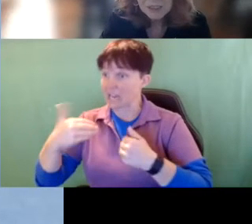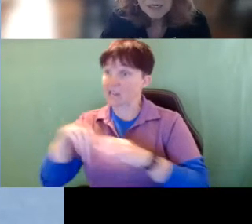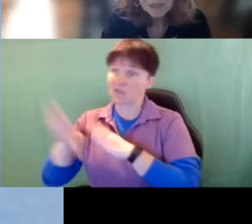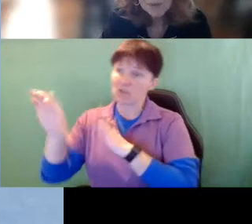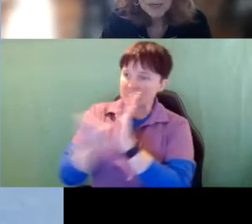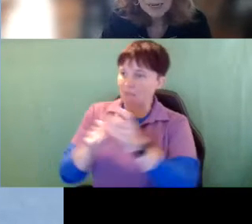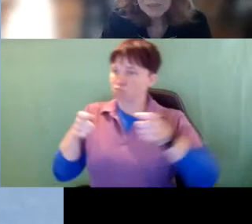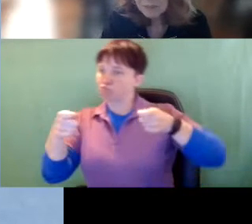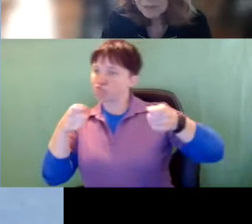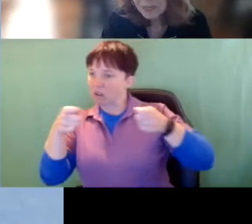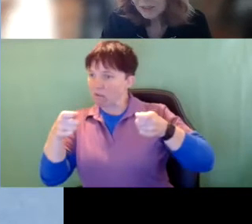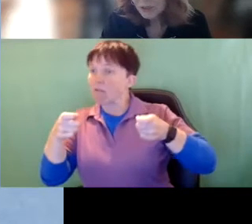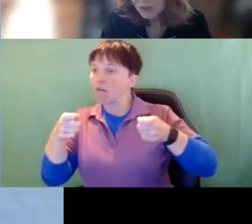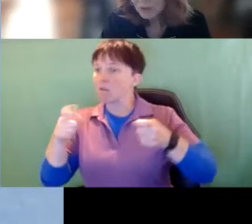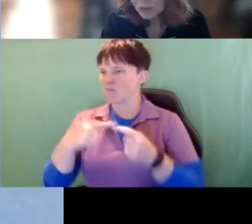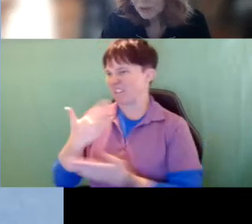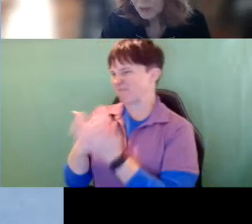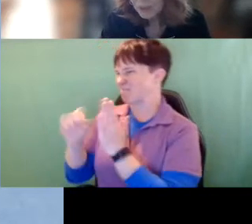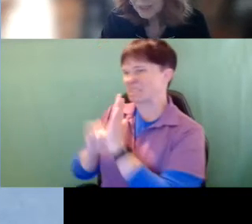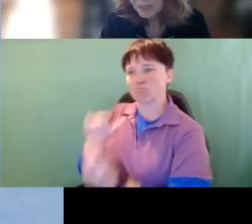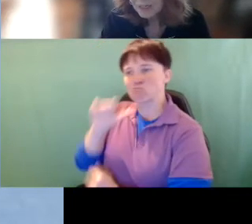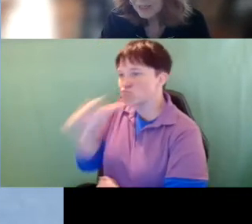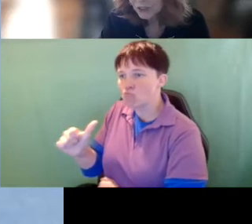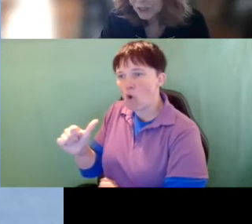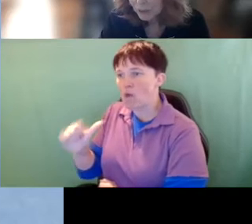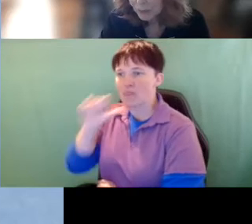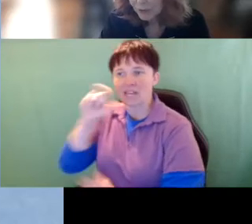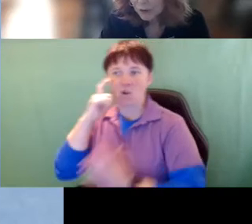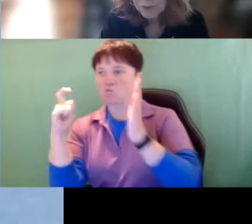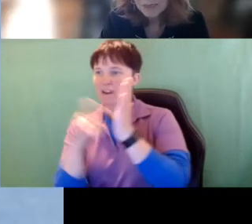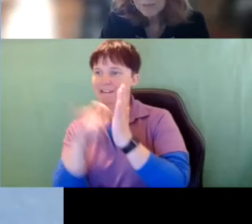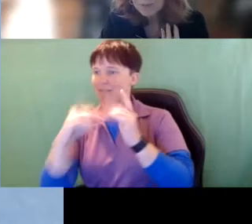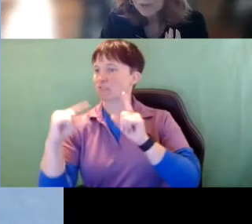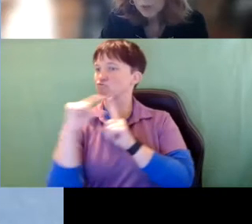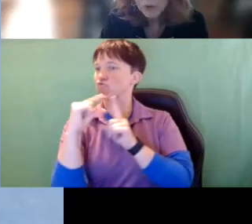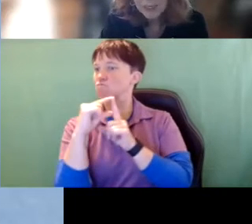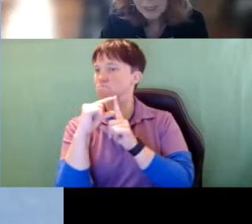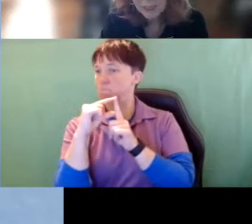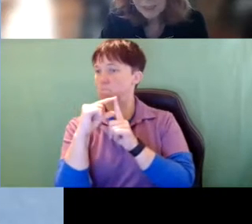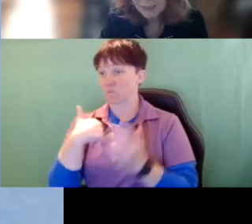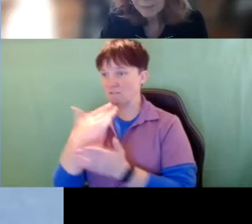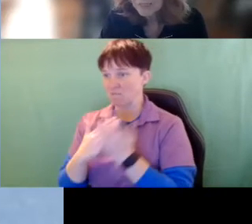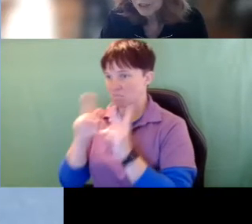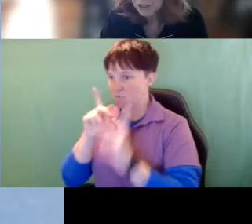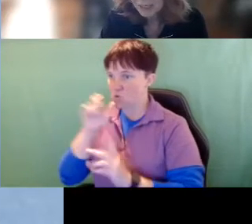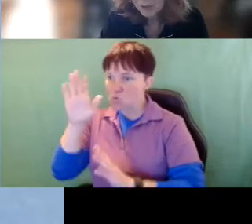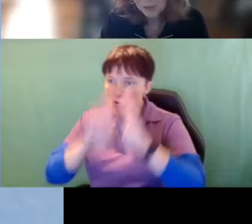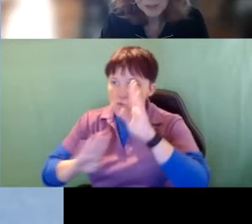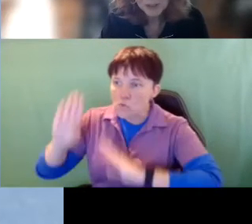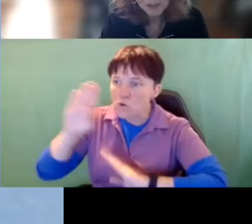regulations but we have some states who don't recognize the term for whom some people are worried to mention interveners